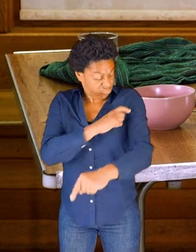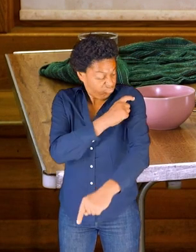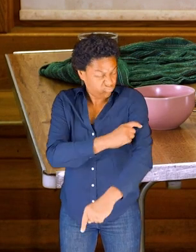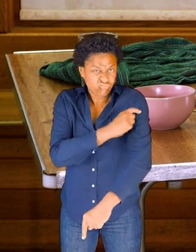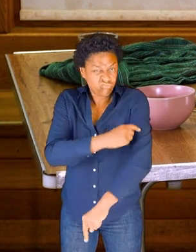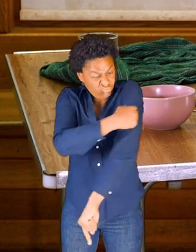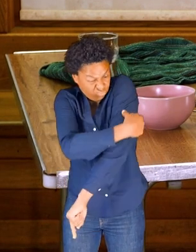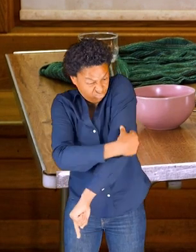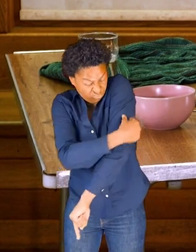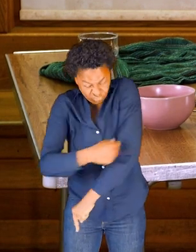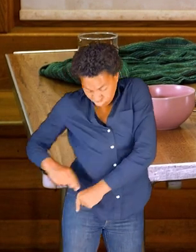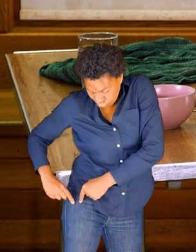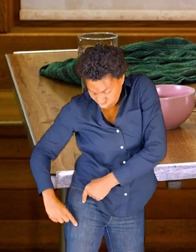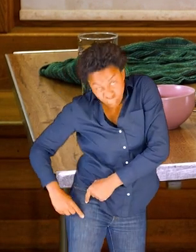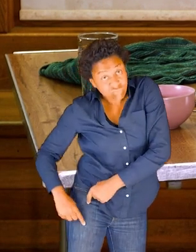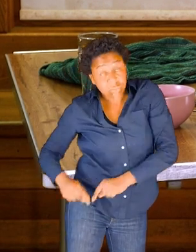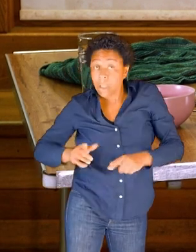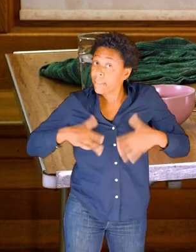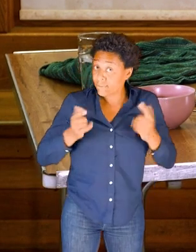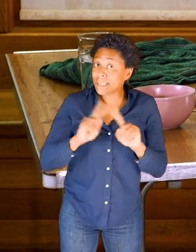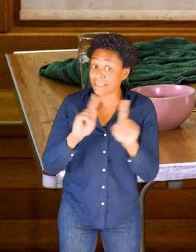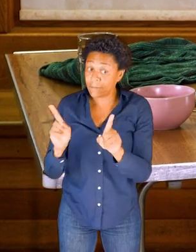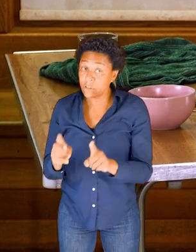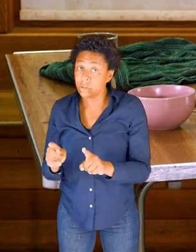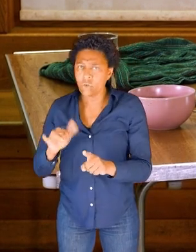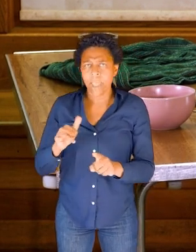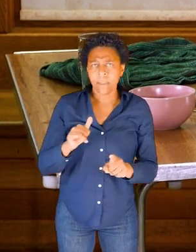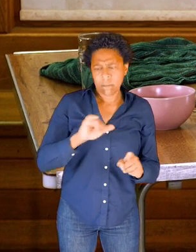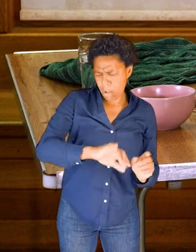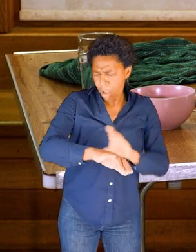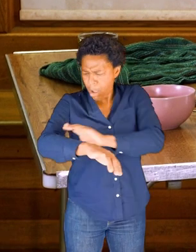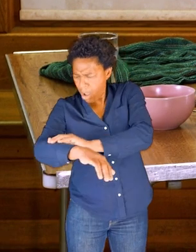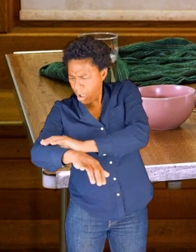Even if it's--for example, I might check out--my left forearm will